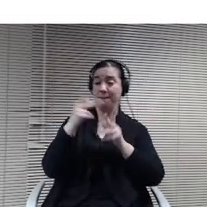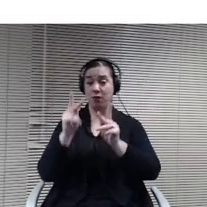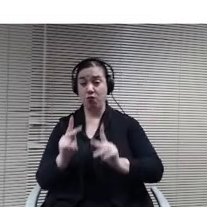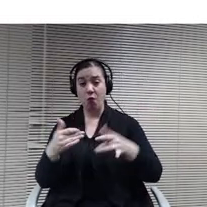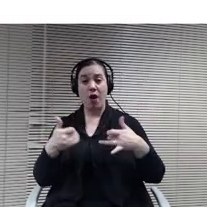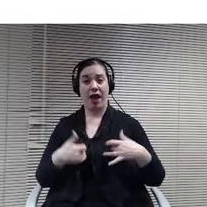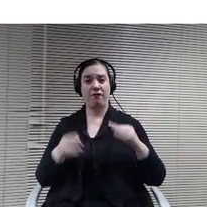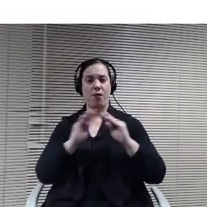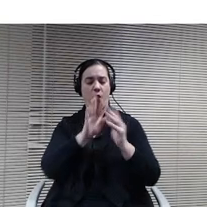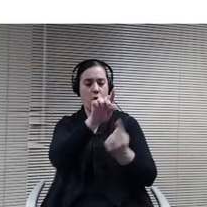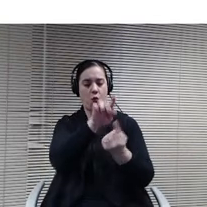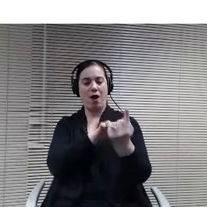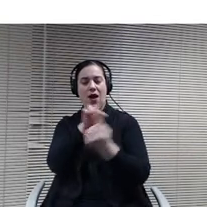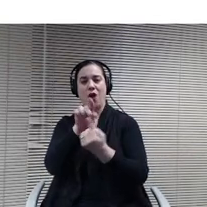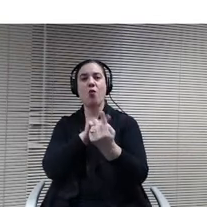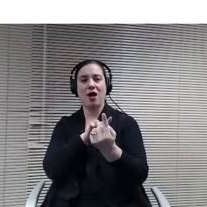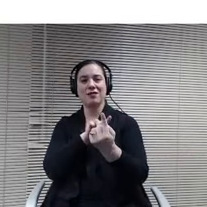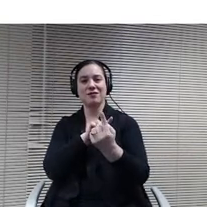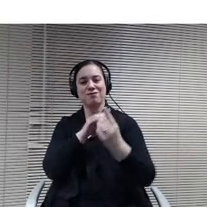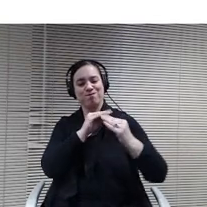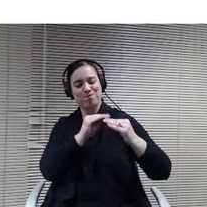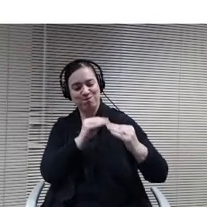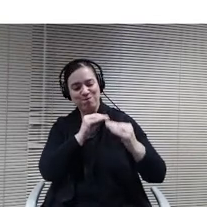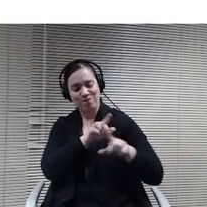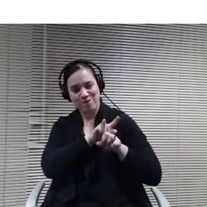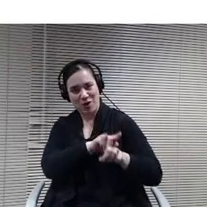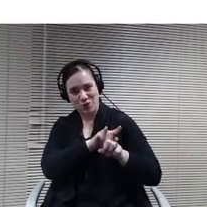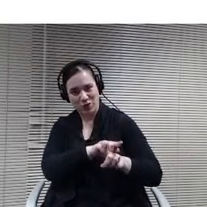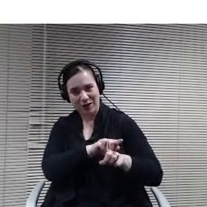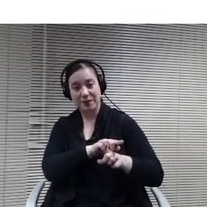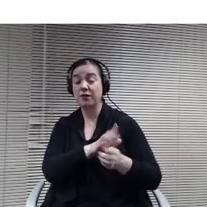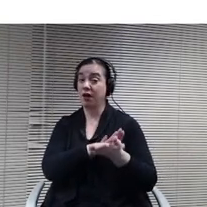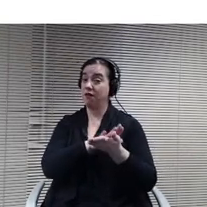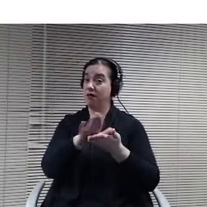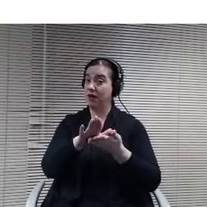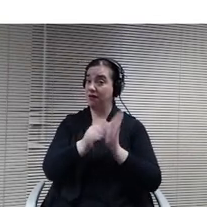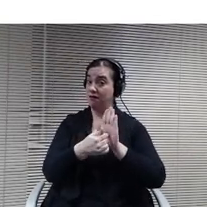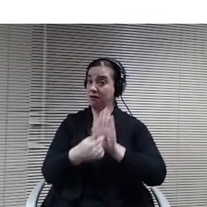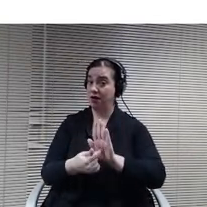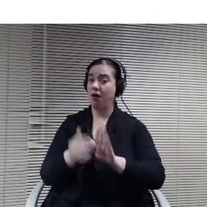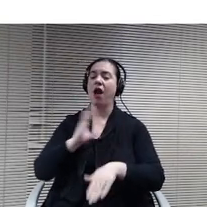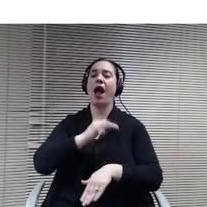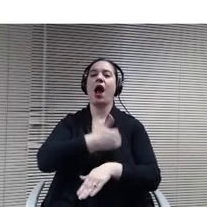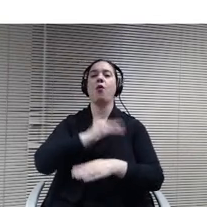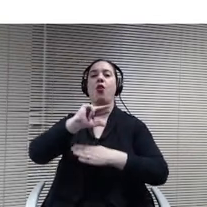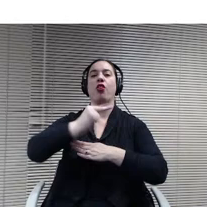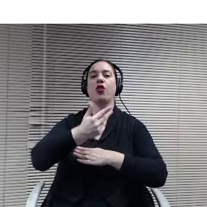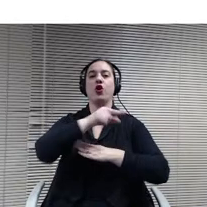mentoring. One of the kind of neat examples that has happened is our third grade traditionally has done an immigration project,